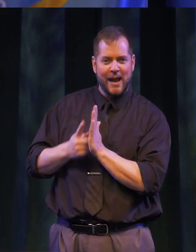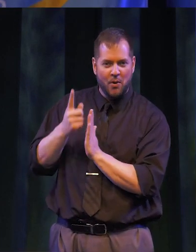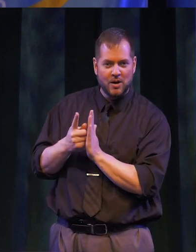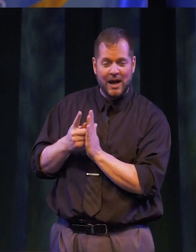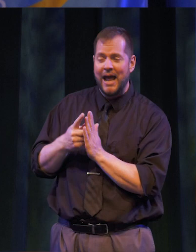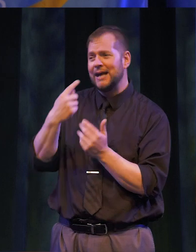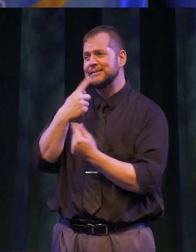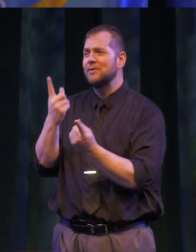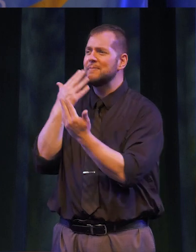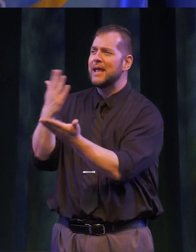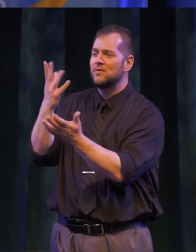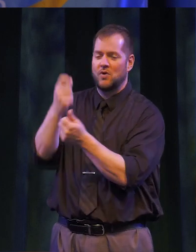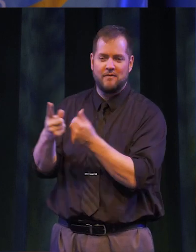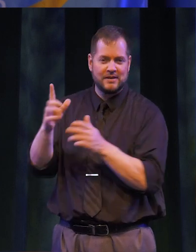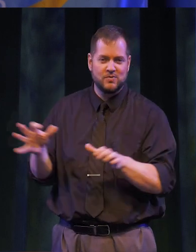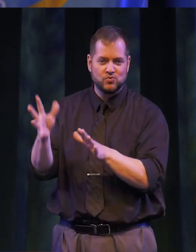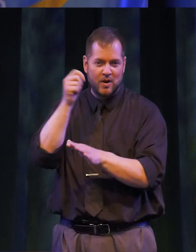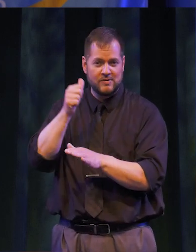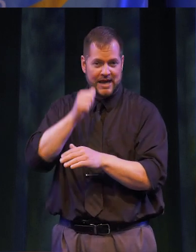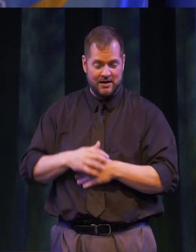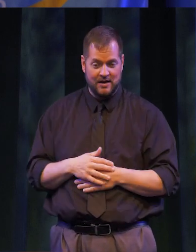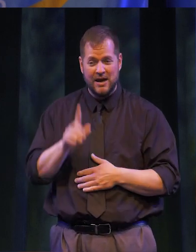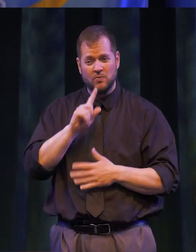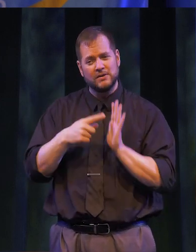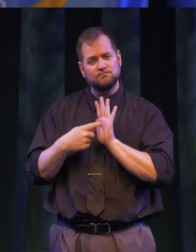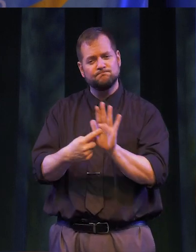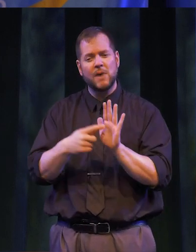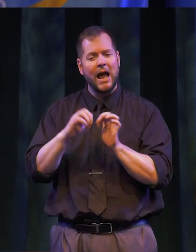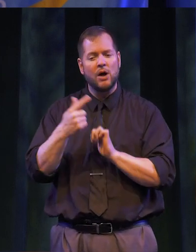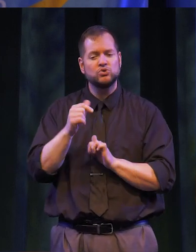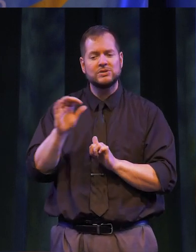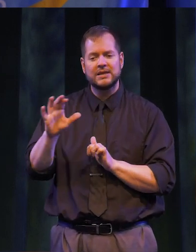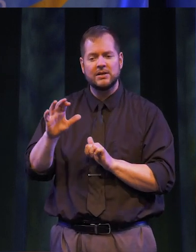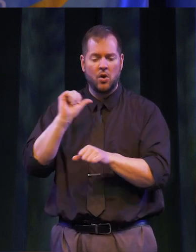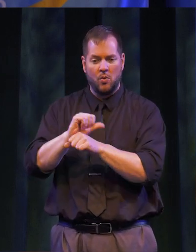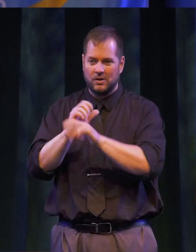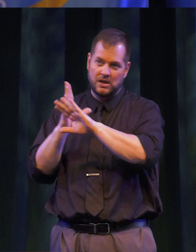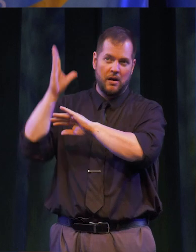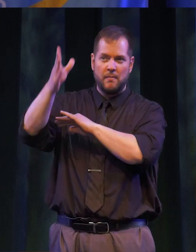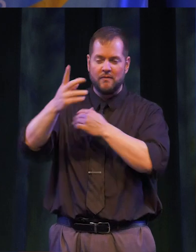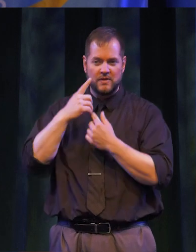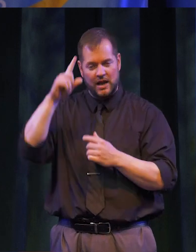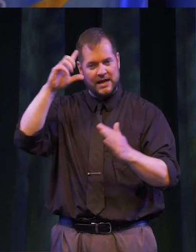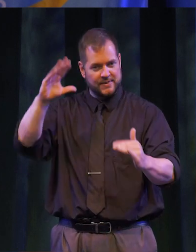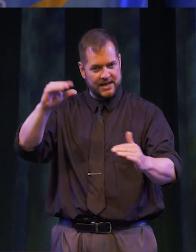THEY DO EVERY DAY, THAT DEMONSTRATES AND EXEMPLIFIES HOW G.C.C. GOES BEYOND EXPECTATIONS.